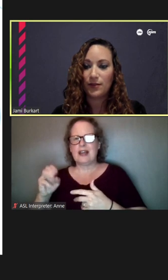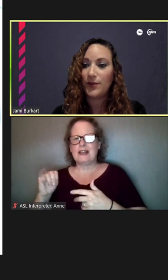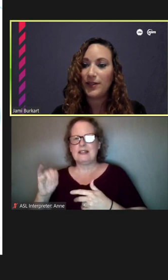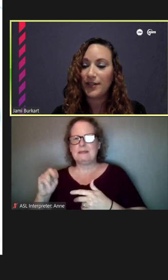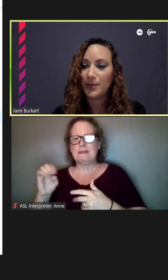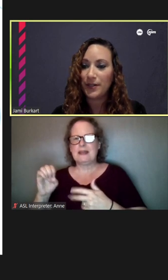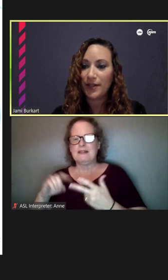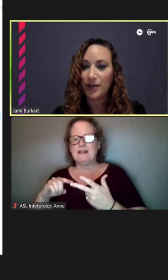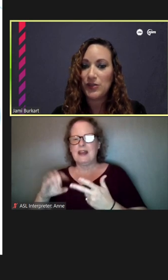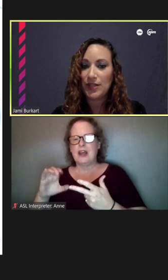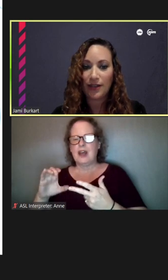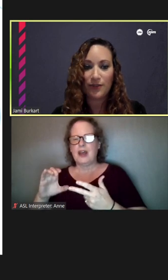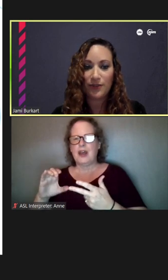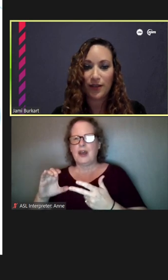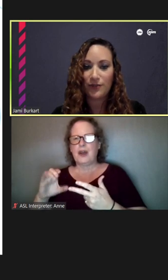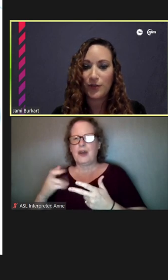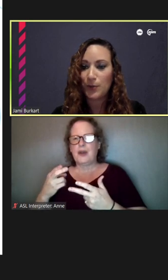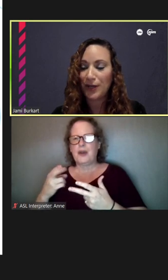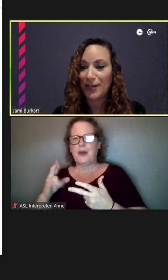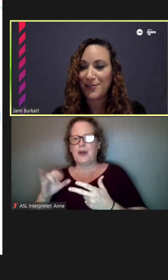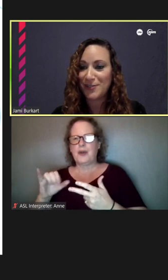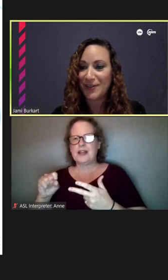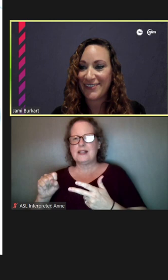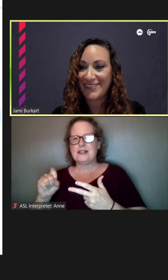Alright, anybody else? I have no more hands raised.